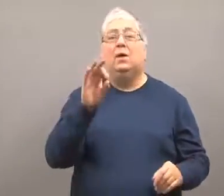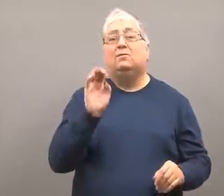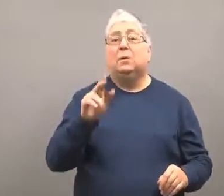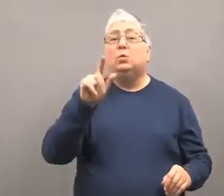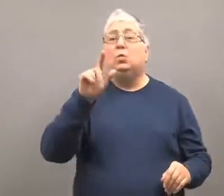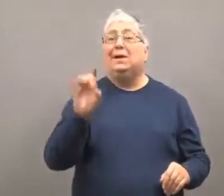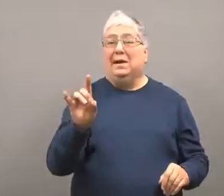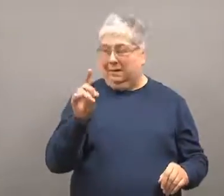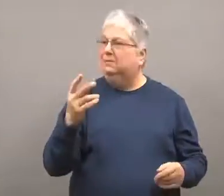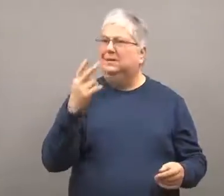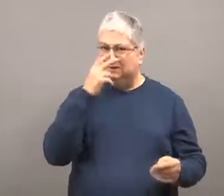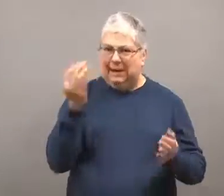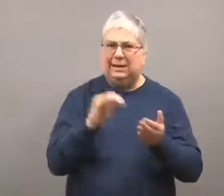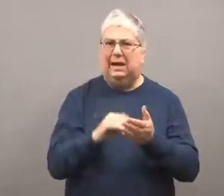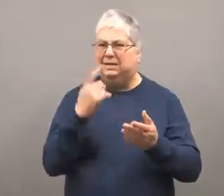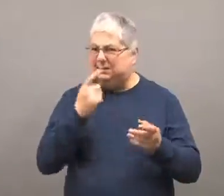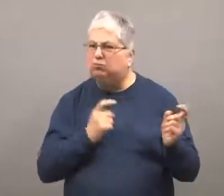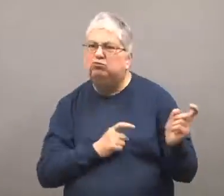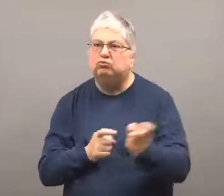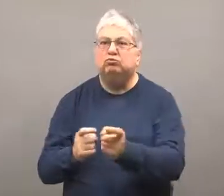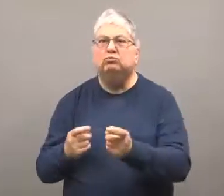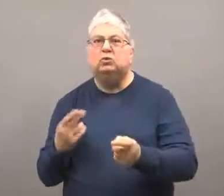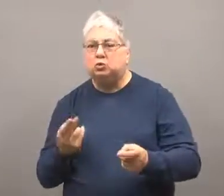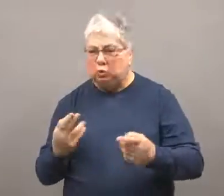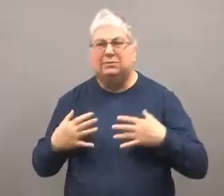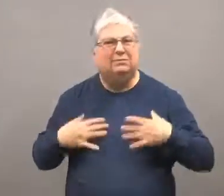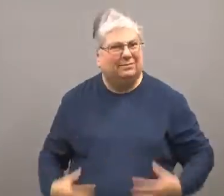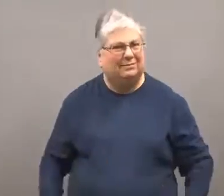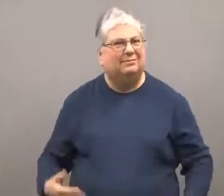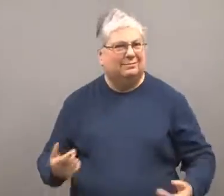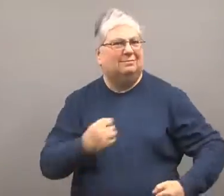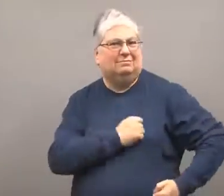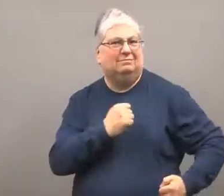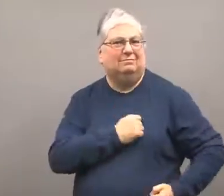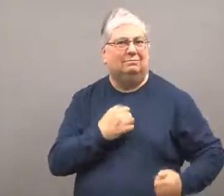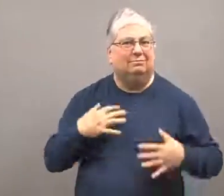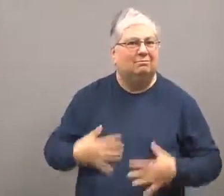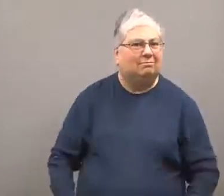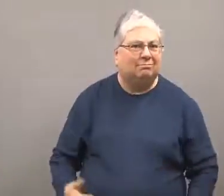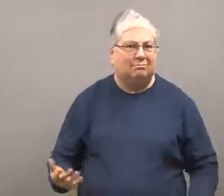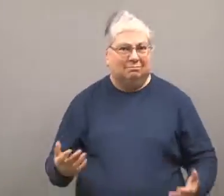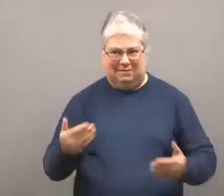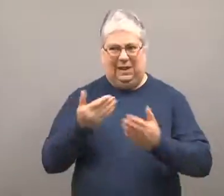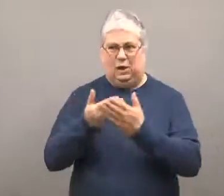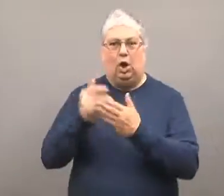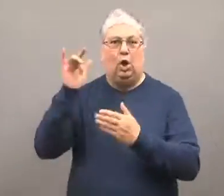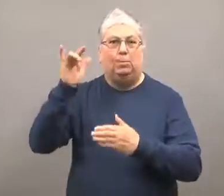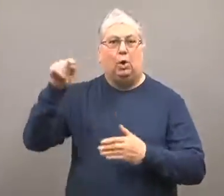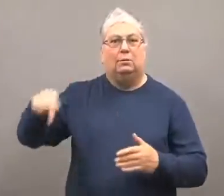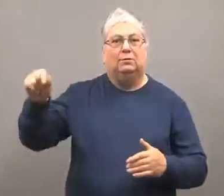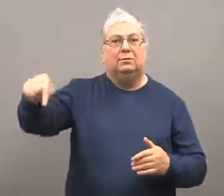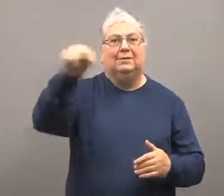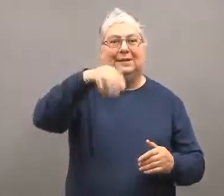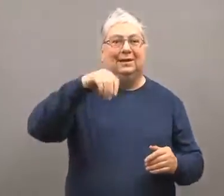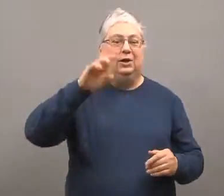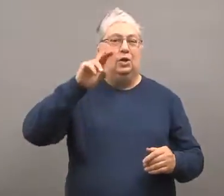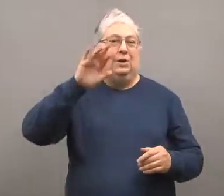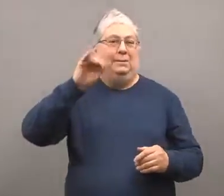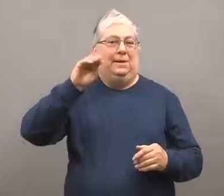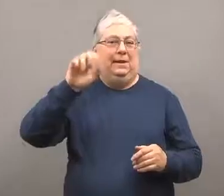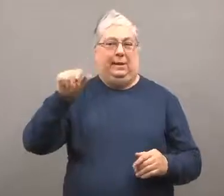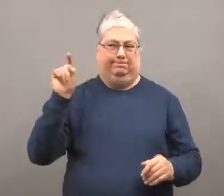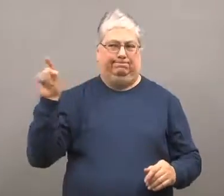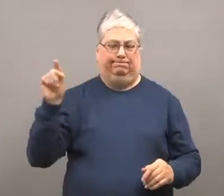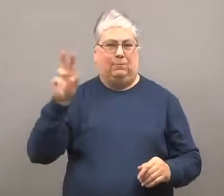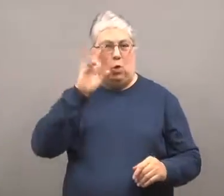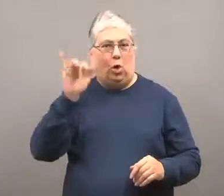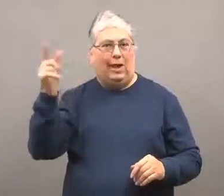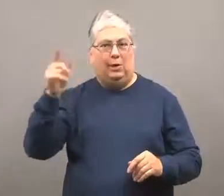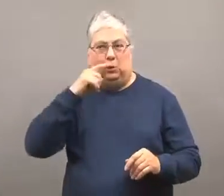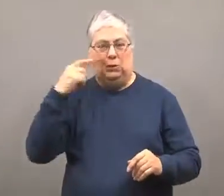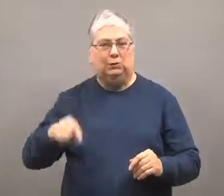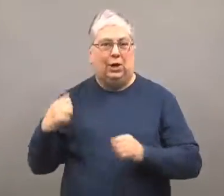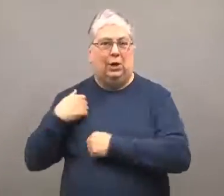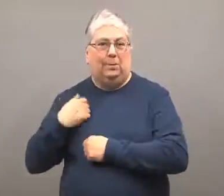Armed men in uniforms appeared outside major Crimean airports on the 28th.